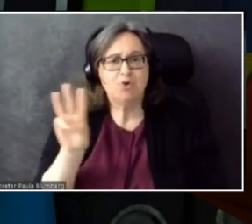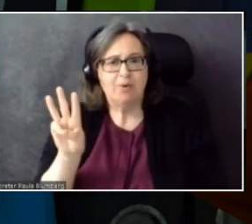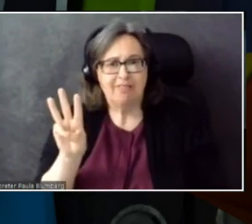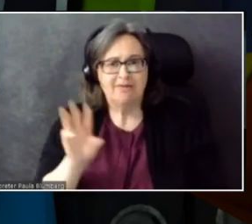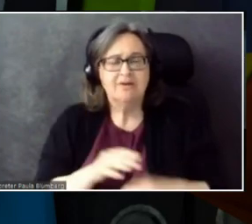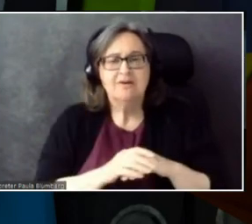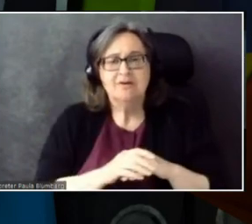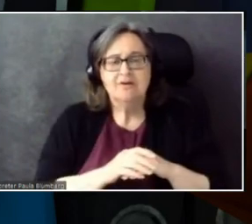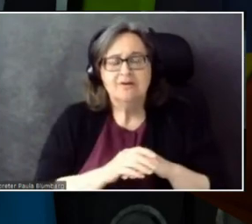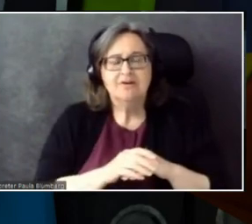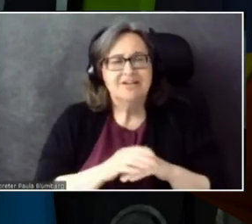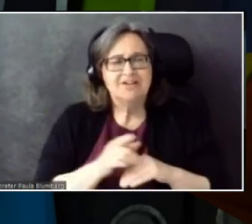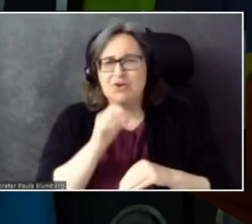And you don't think about it for text.